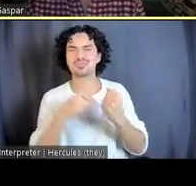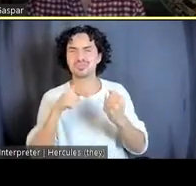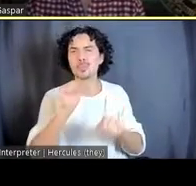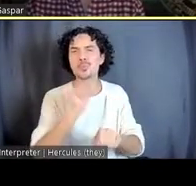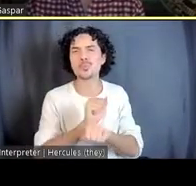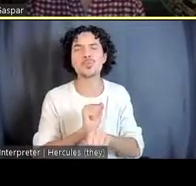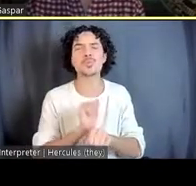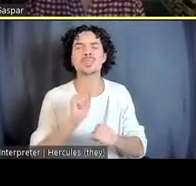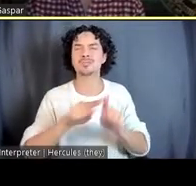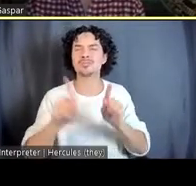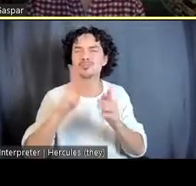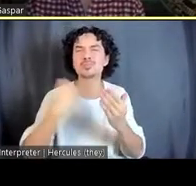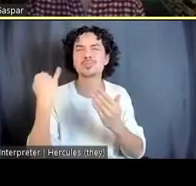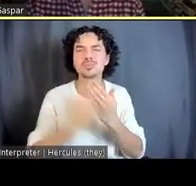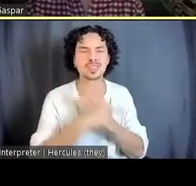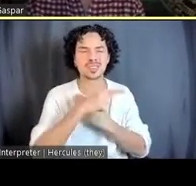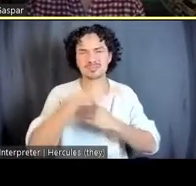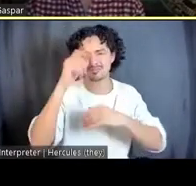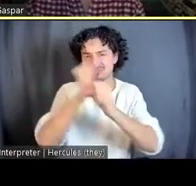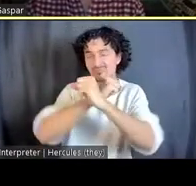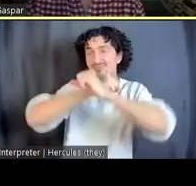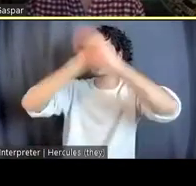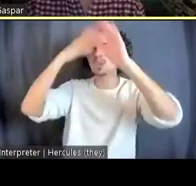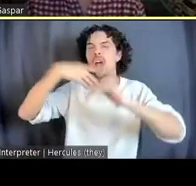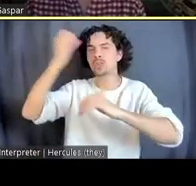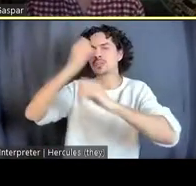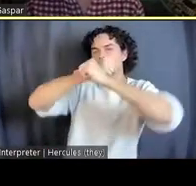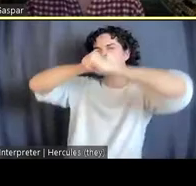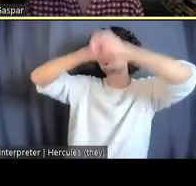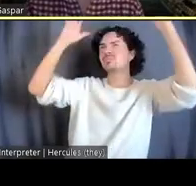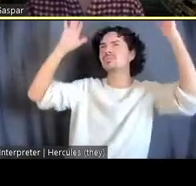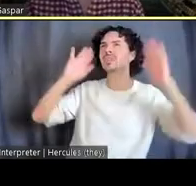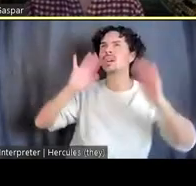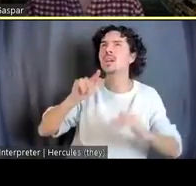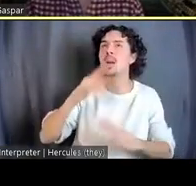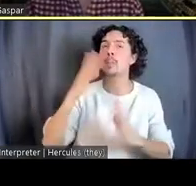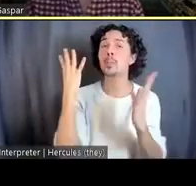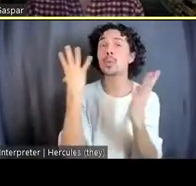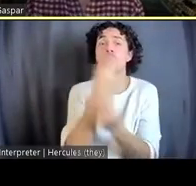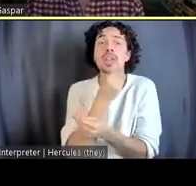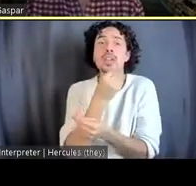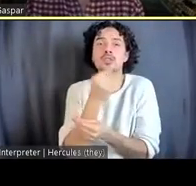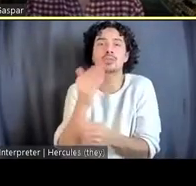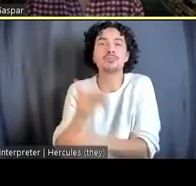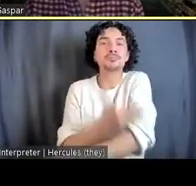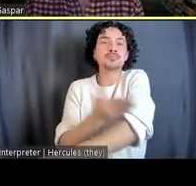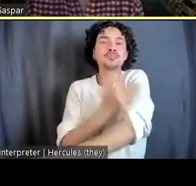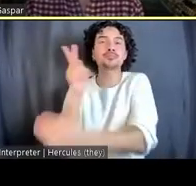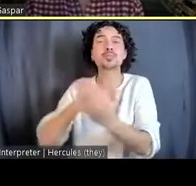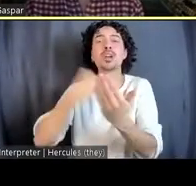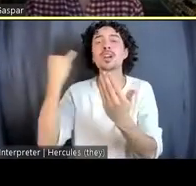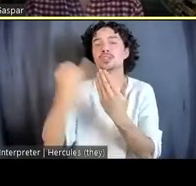had imagined that the project can be a beautification project where I think she